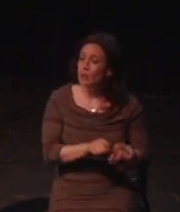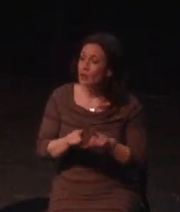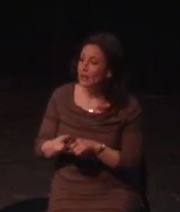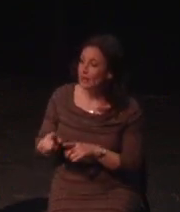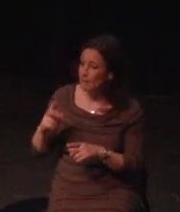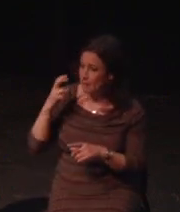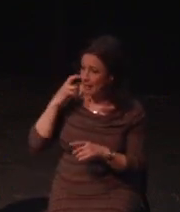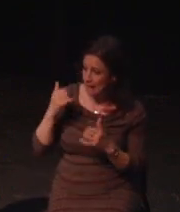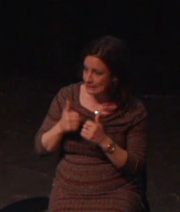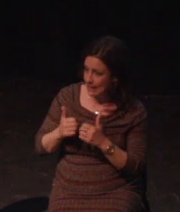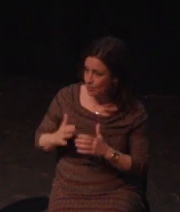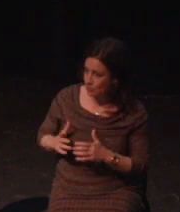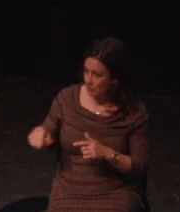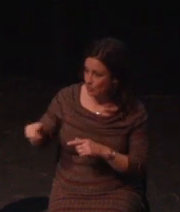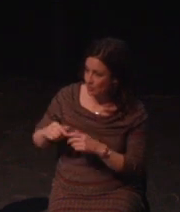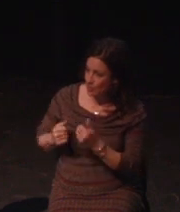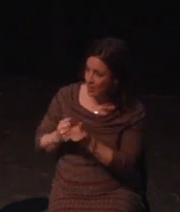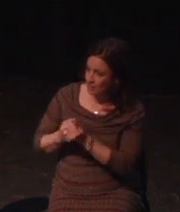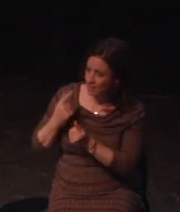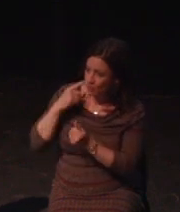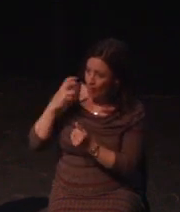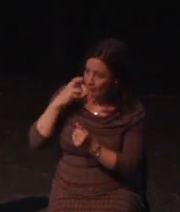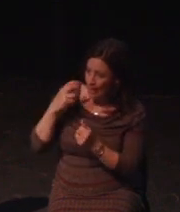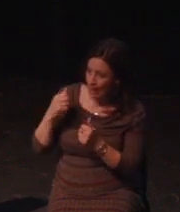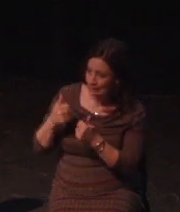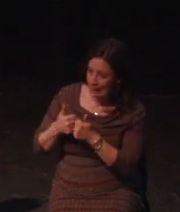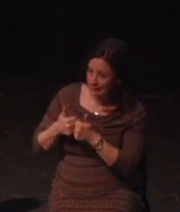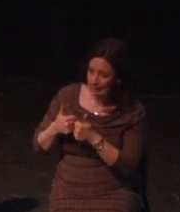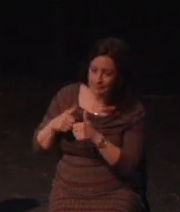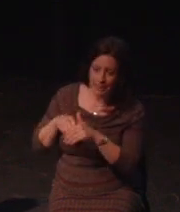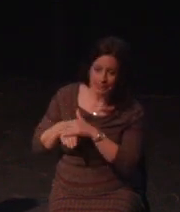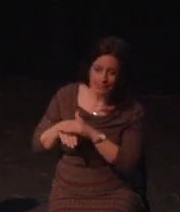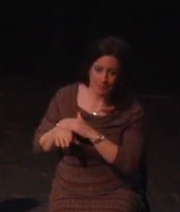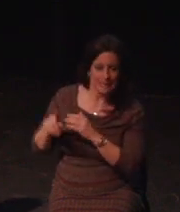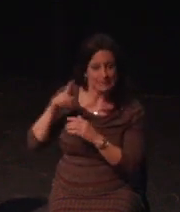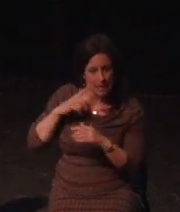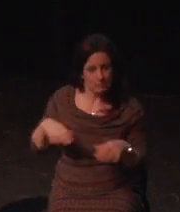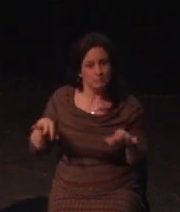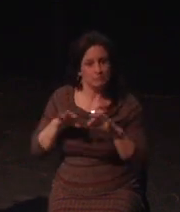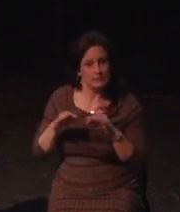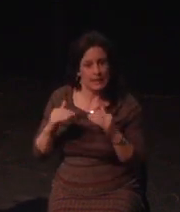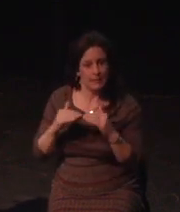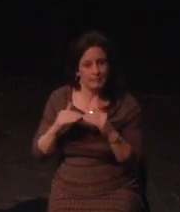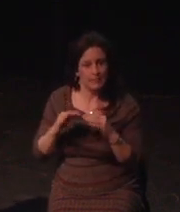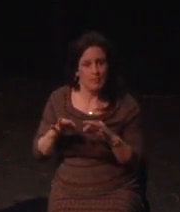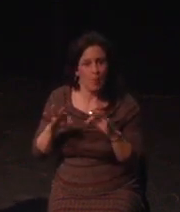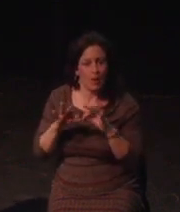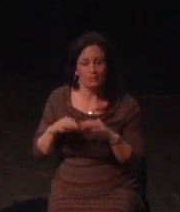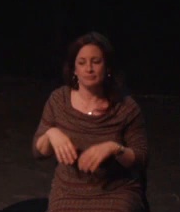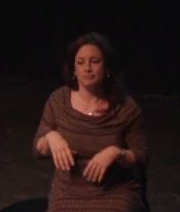but believe me, if you give me a chance, I will present you with a very detailed